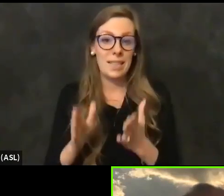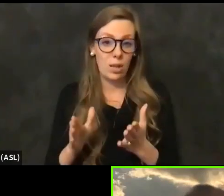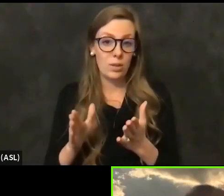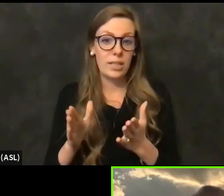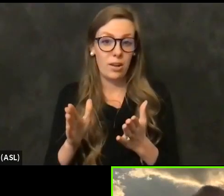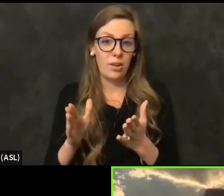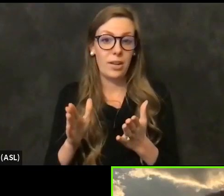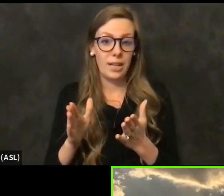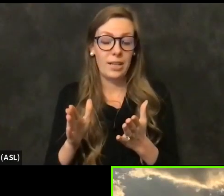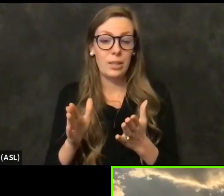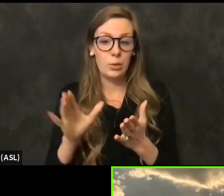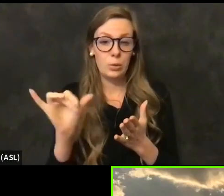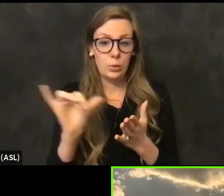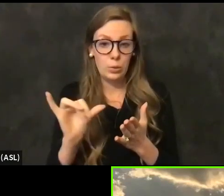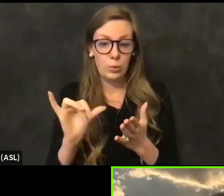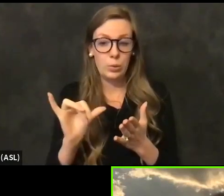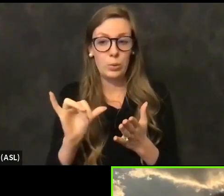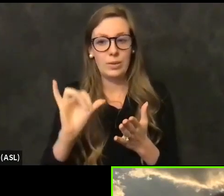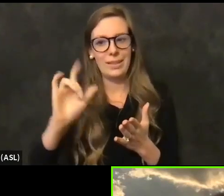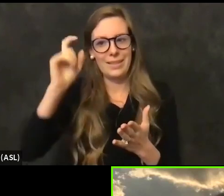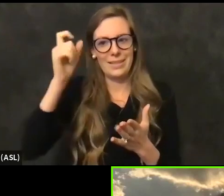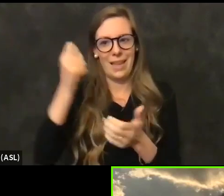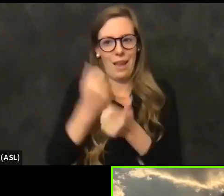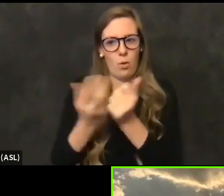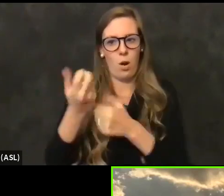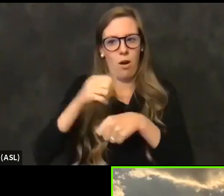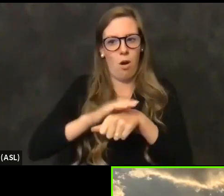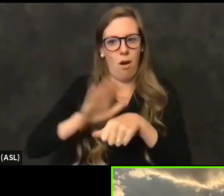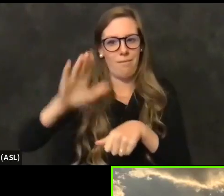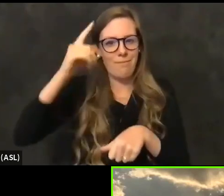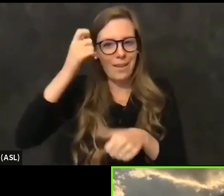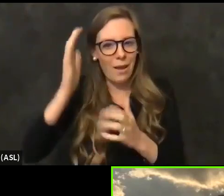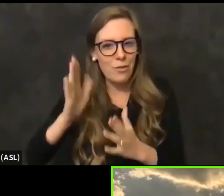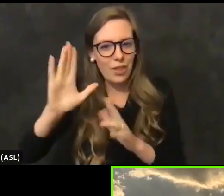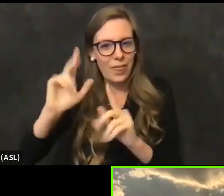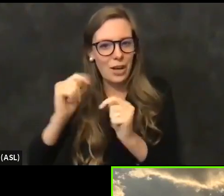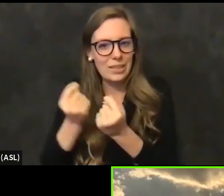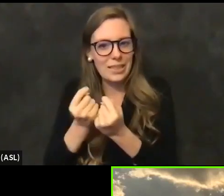So they they moved forward on John on January